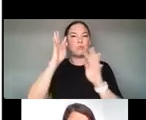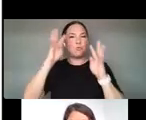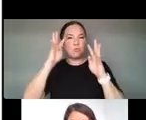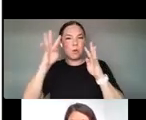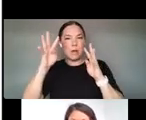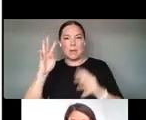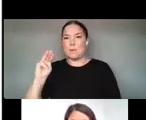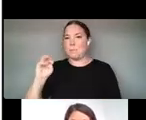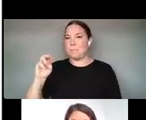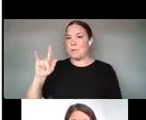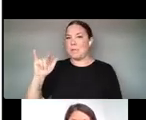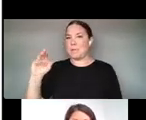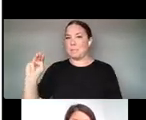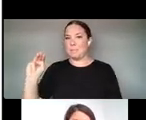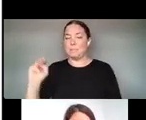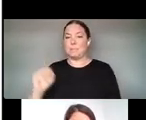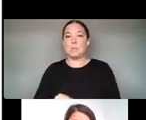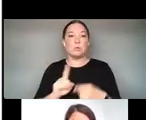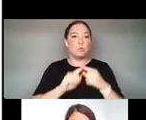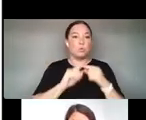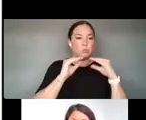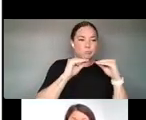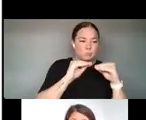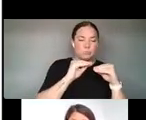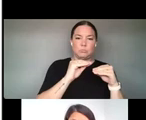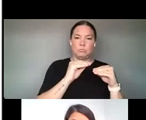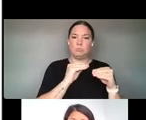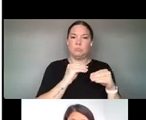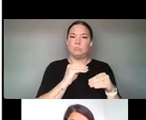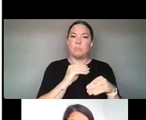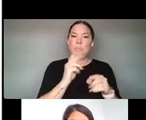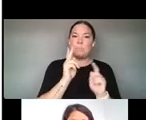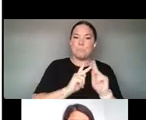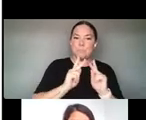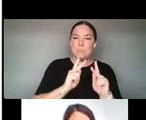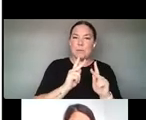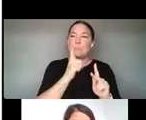AND SERVICE PROVIDERS AND TO STRENGTHEN THE SUPPORT INFRASTRUCTURE FOR ARTS AND TECHNOLOGY,